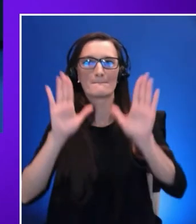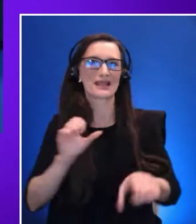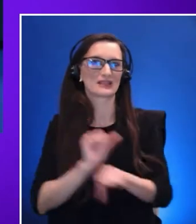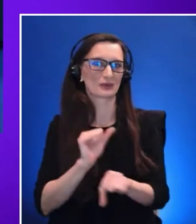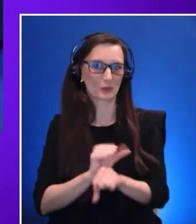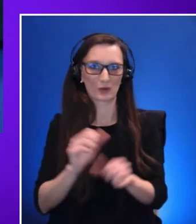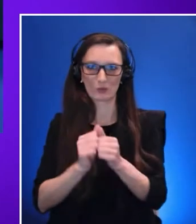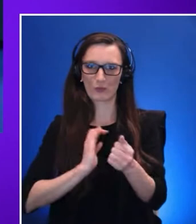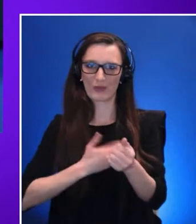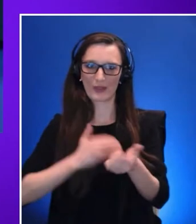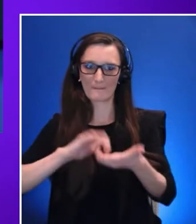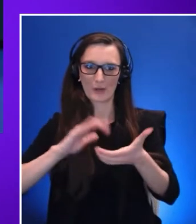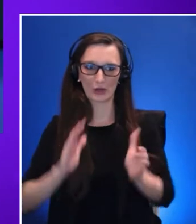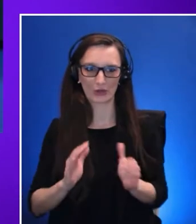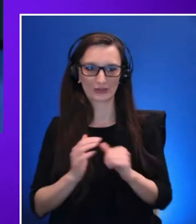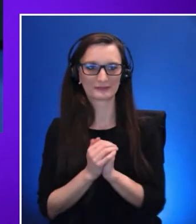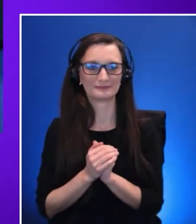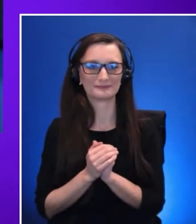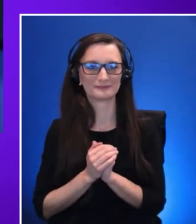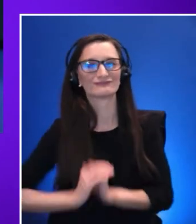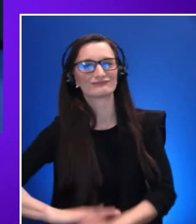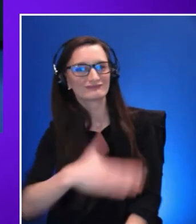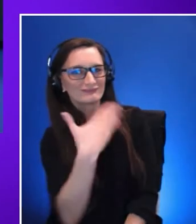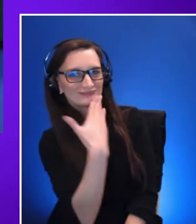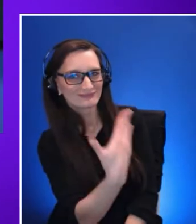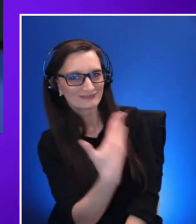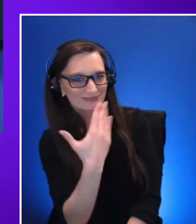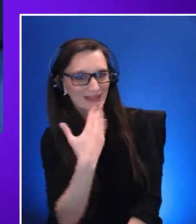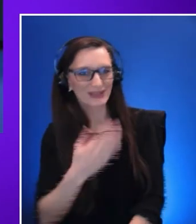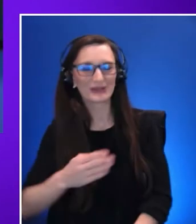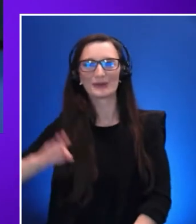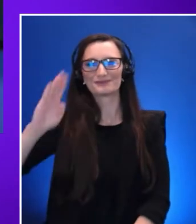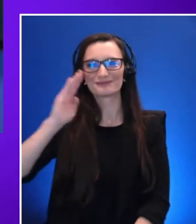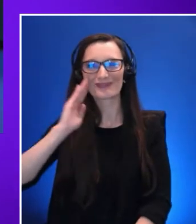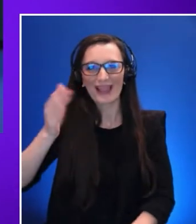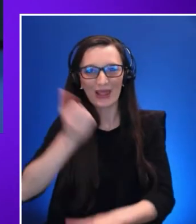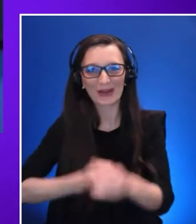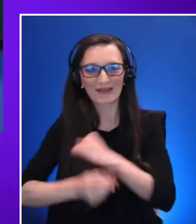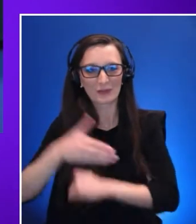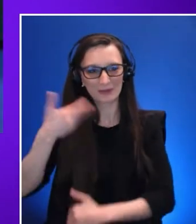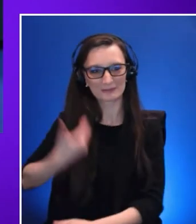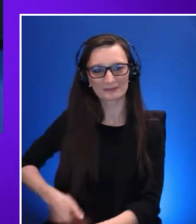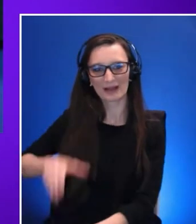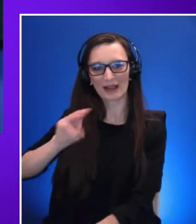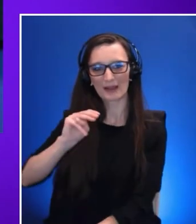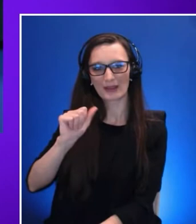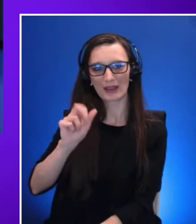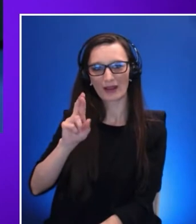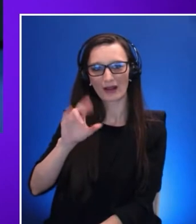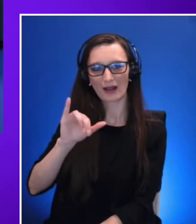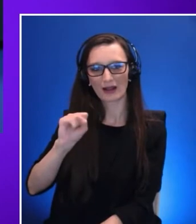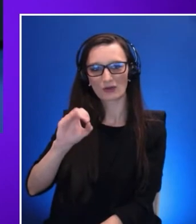Thank you Jacque. Hello everyone my name is Marisol Villena, I am the Product Manager